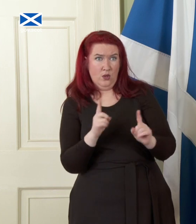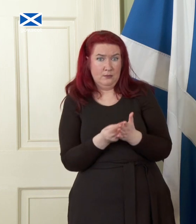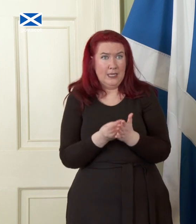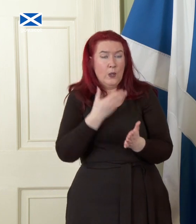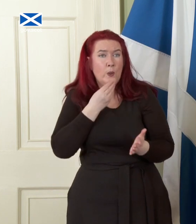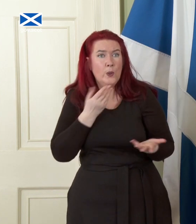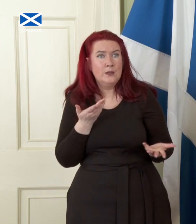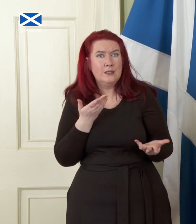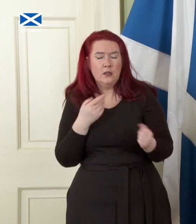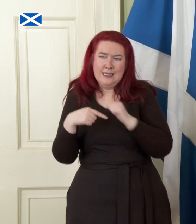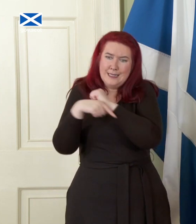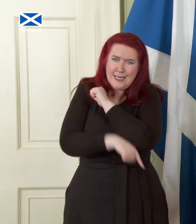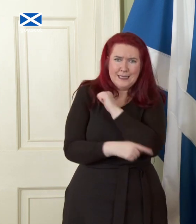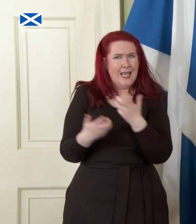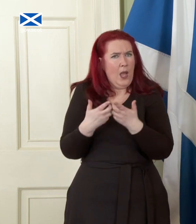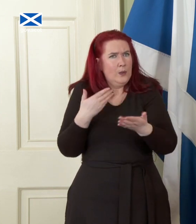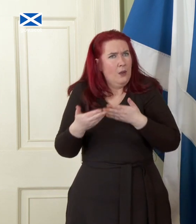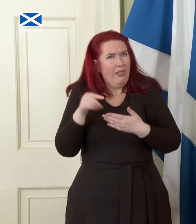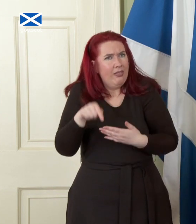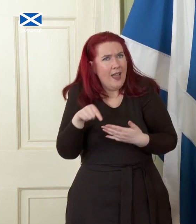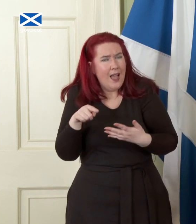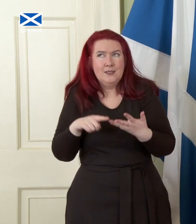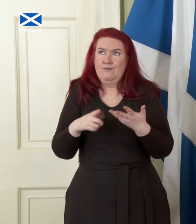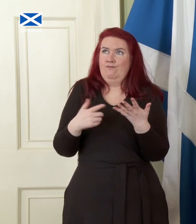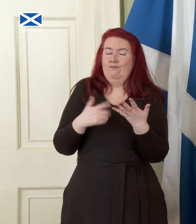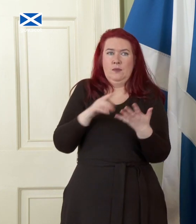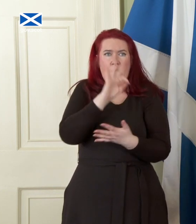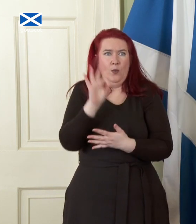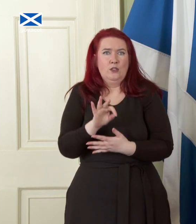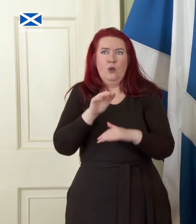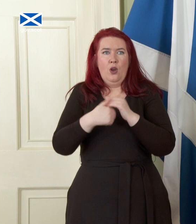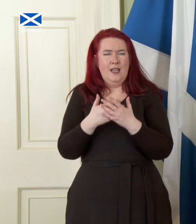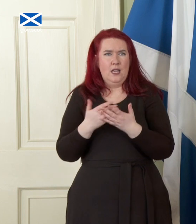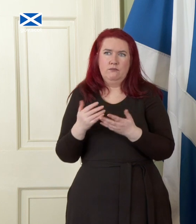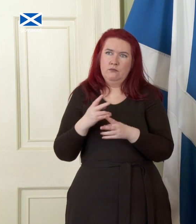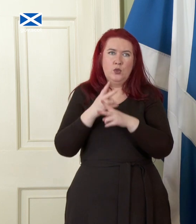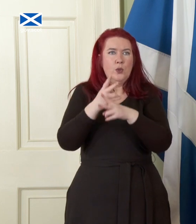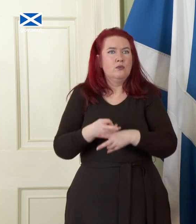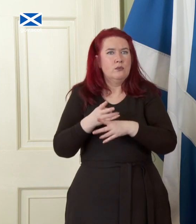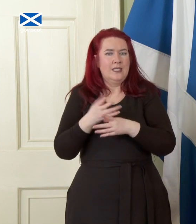with any debt and deficit we inherit?' 'How can we protect trade across the UK If we are back